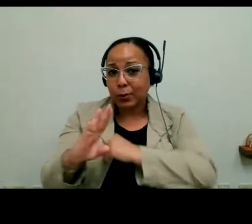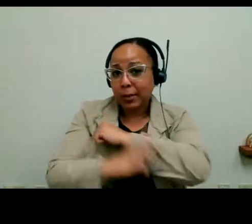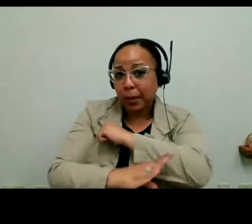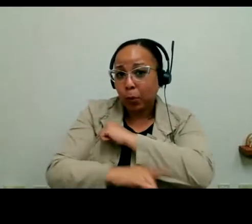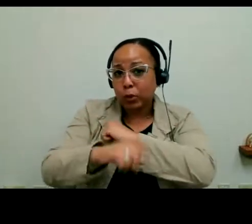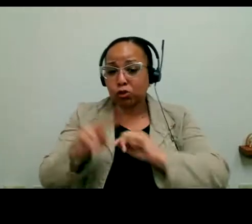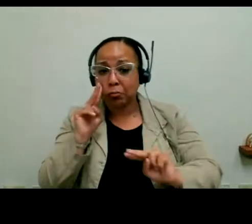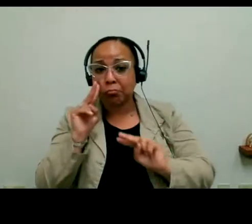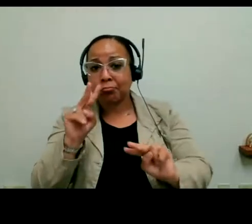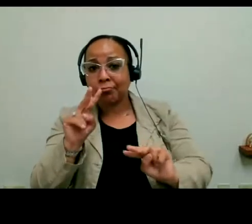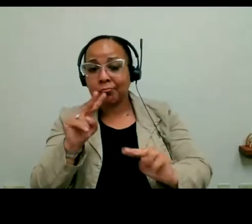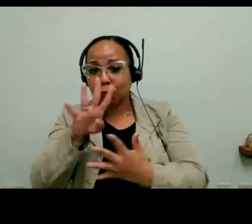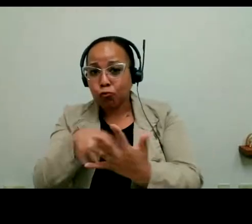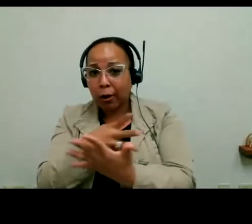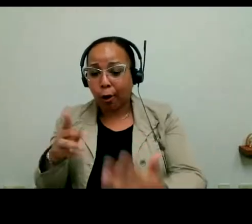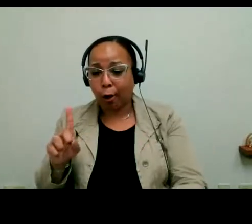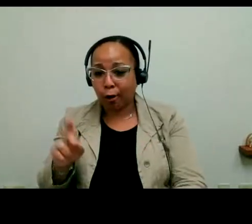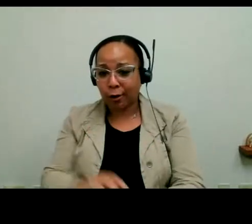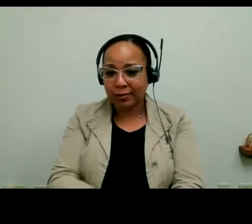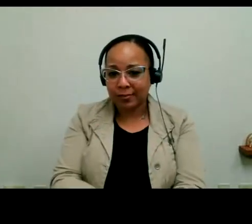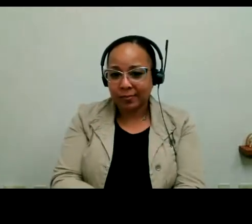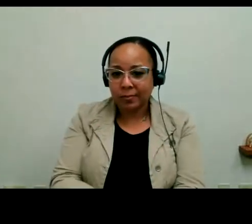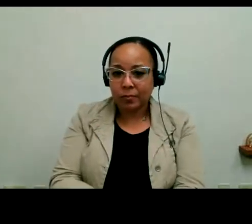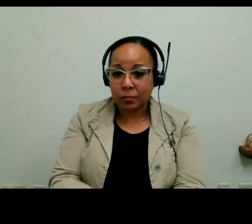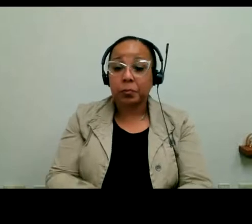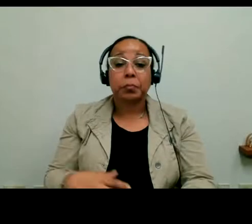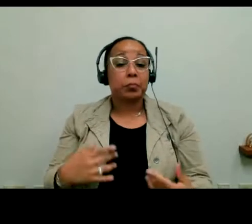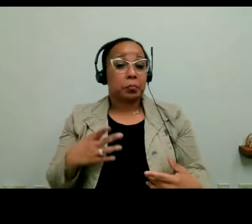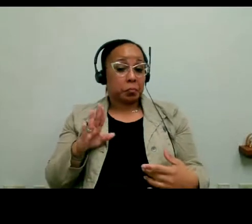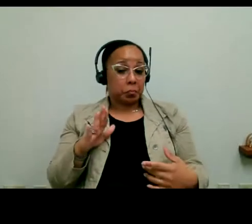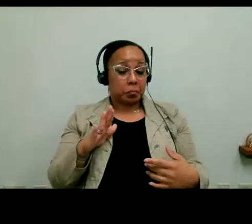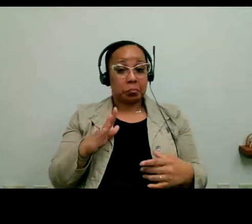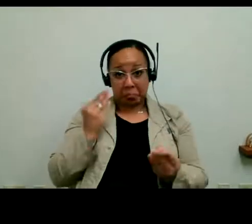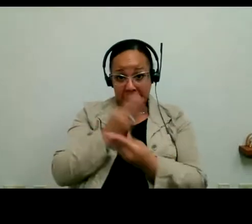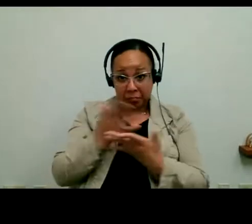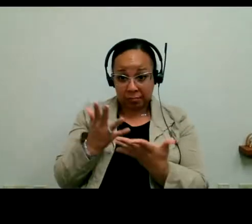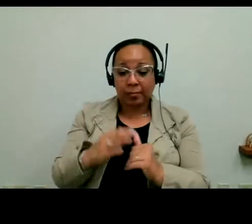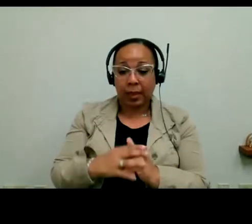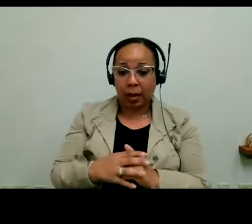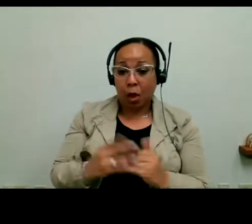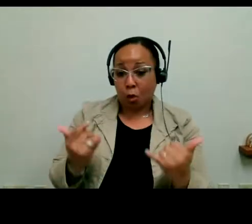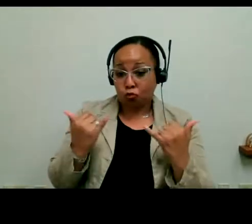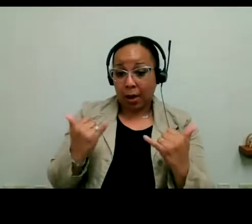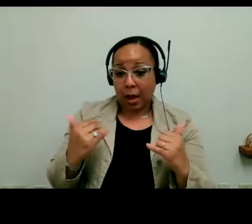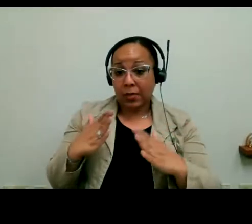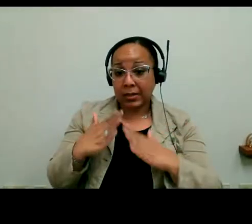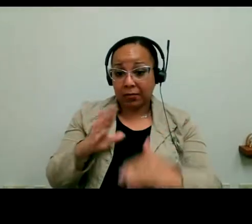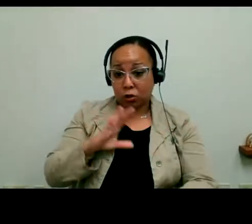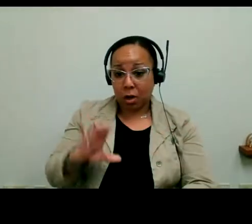Right now the